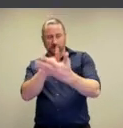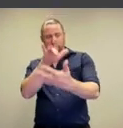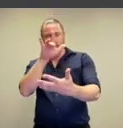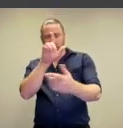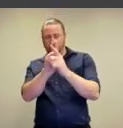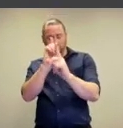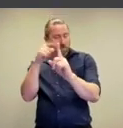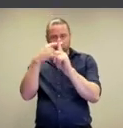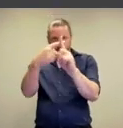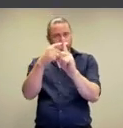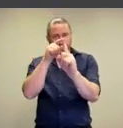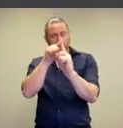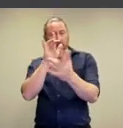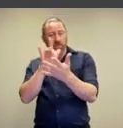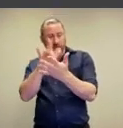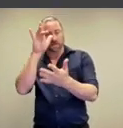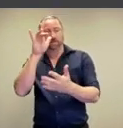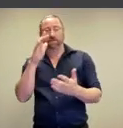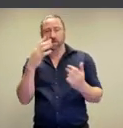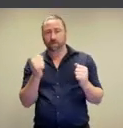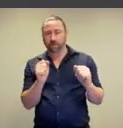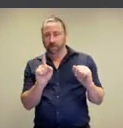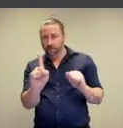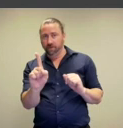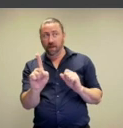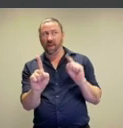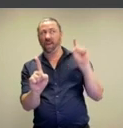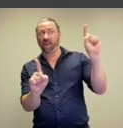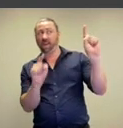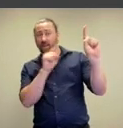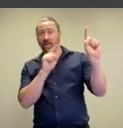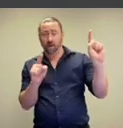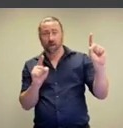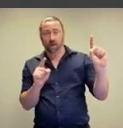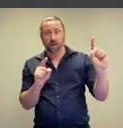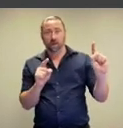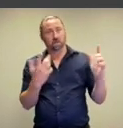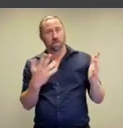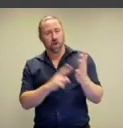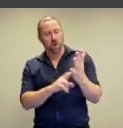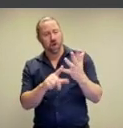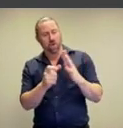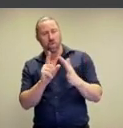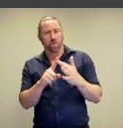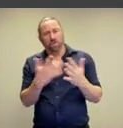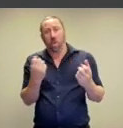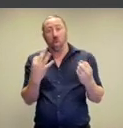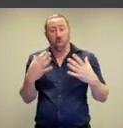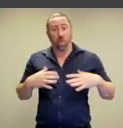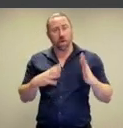center of the image at the heart of this performance